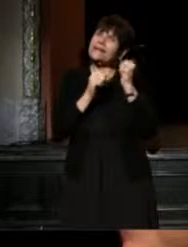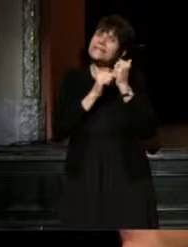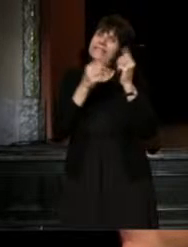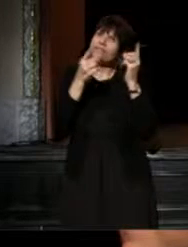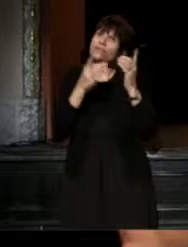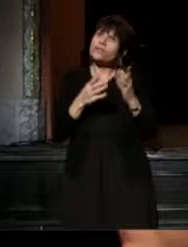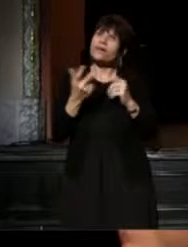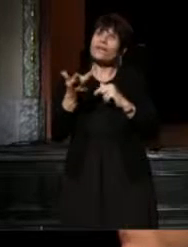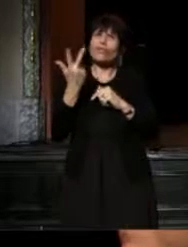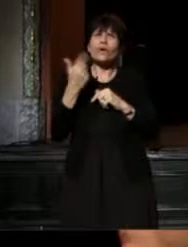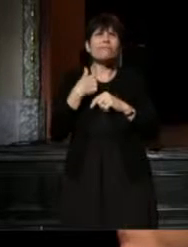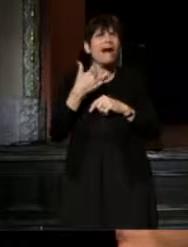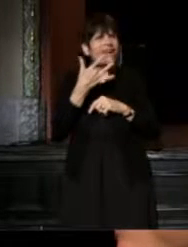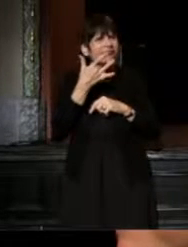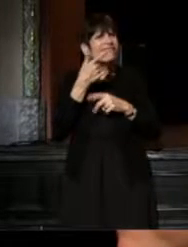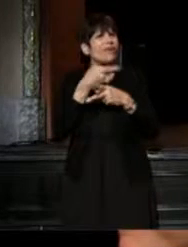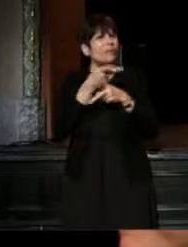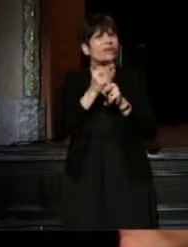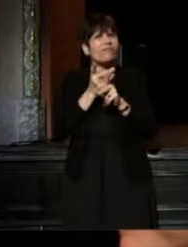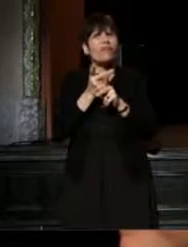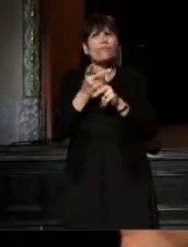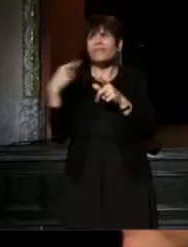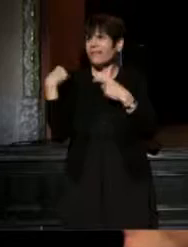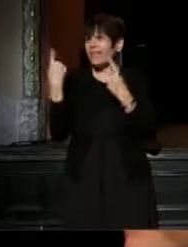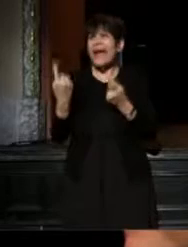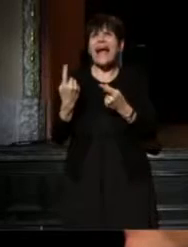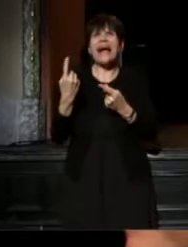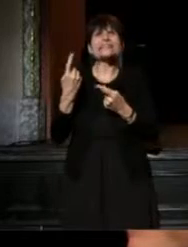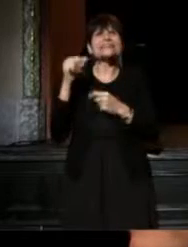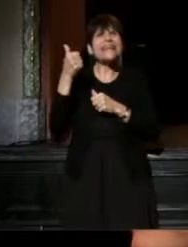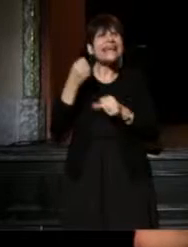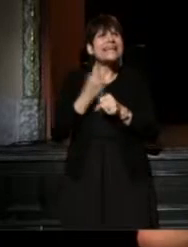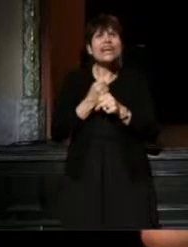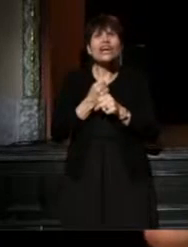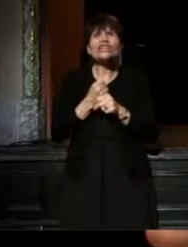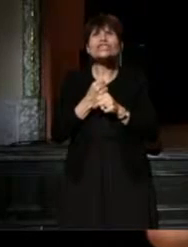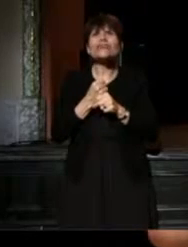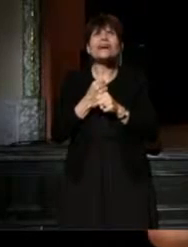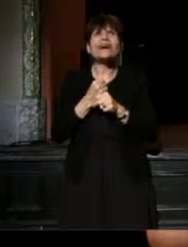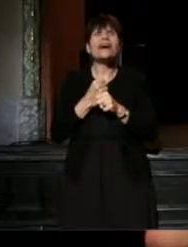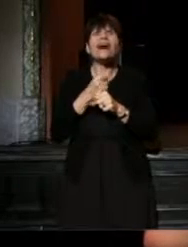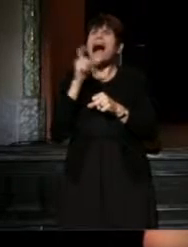on three of my favorite productions for the last decade which I have to mention: